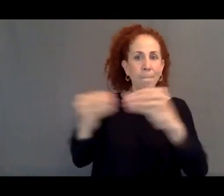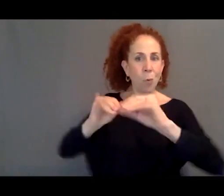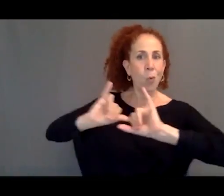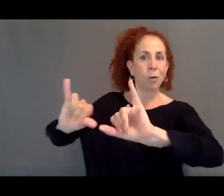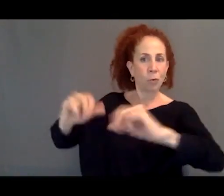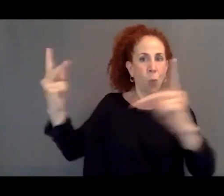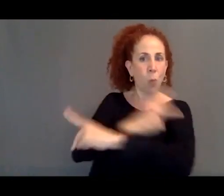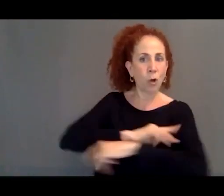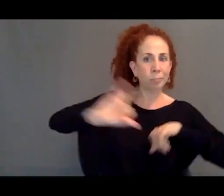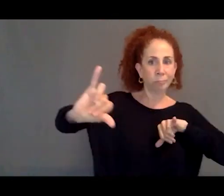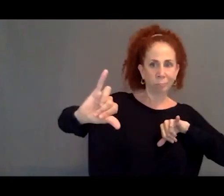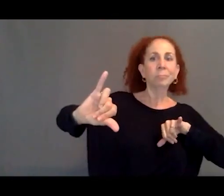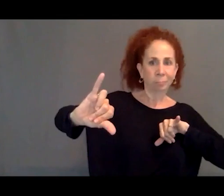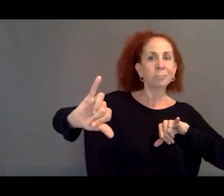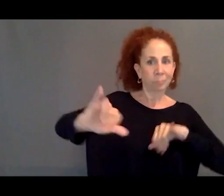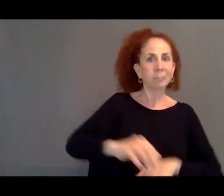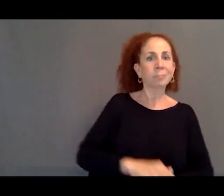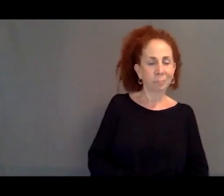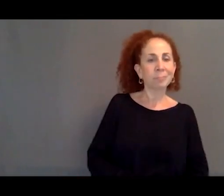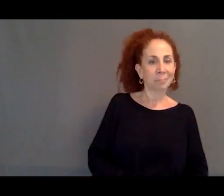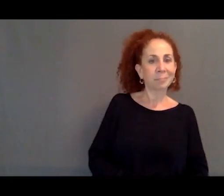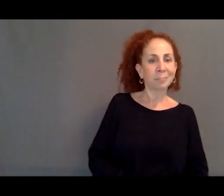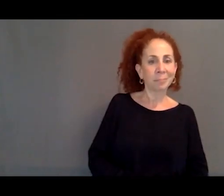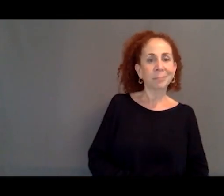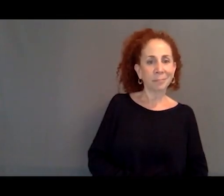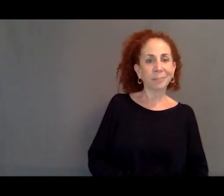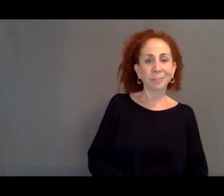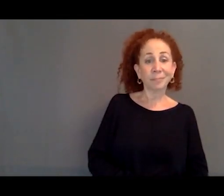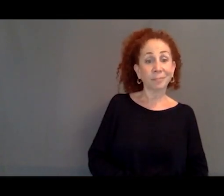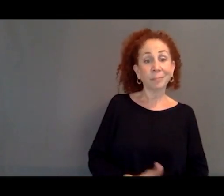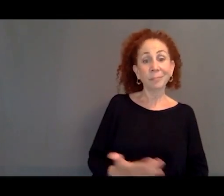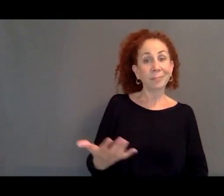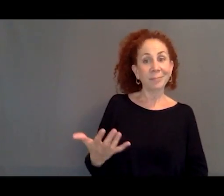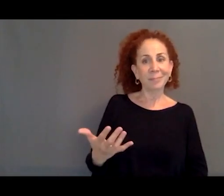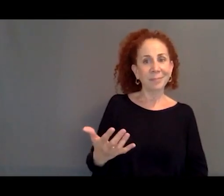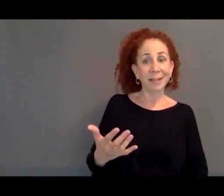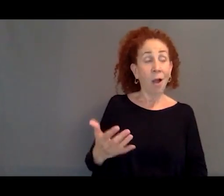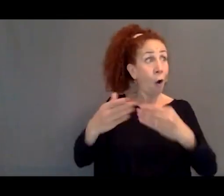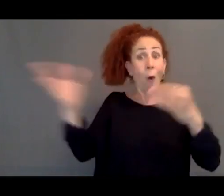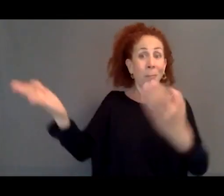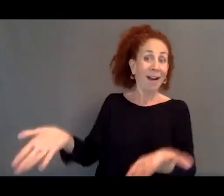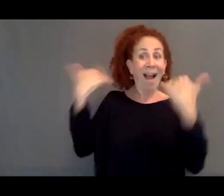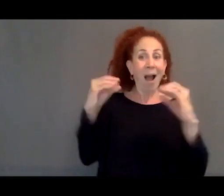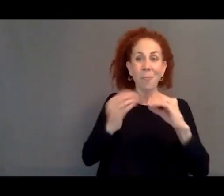keep people out even further. The reaction is not let's open our borders